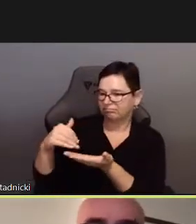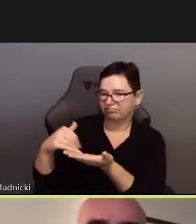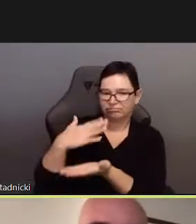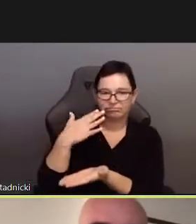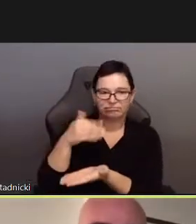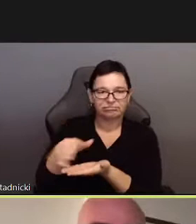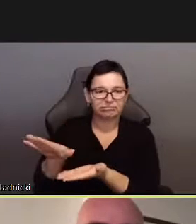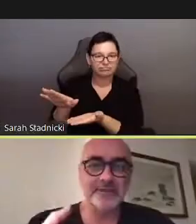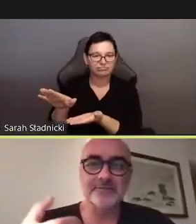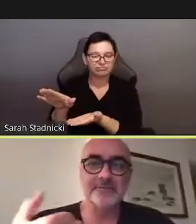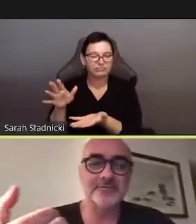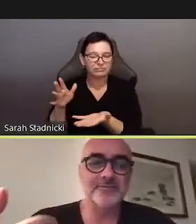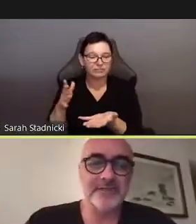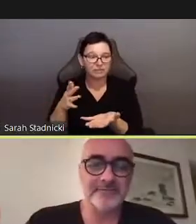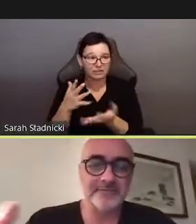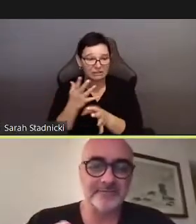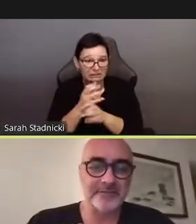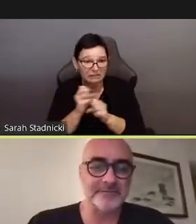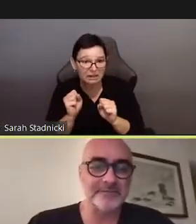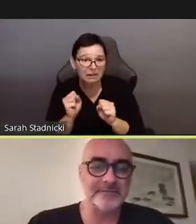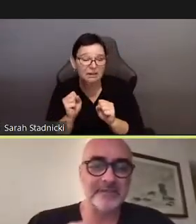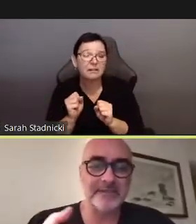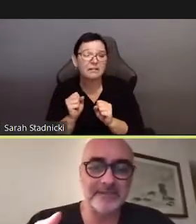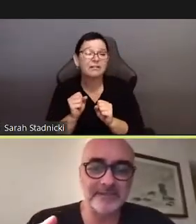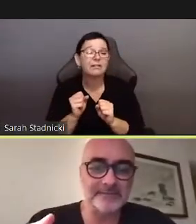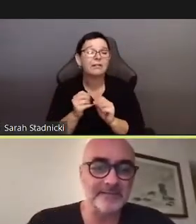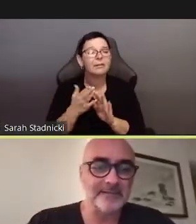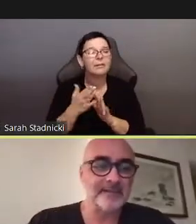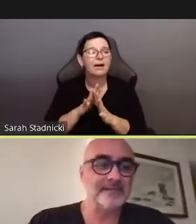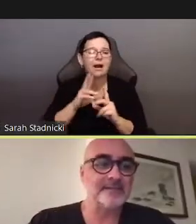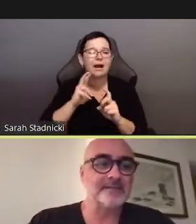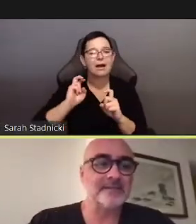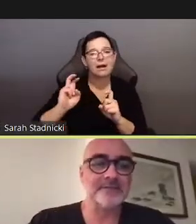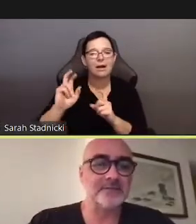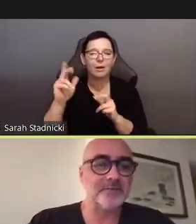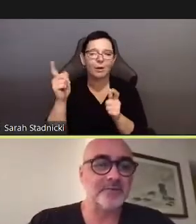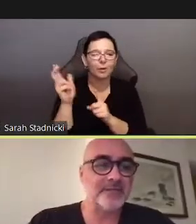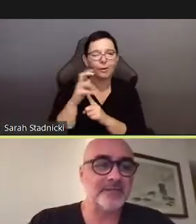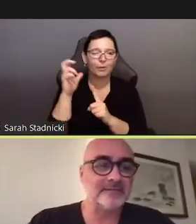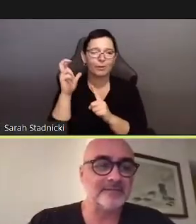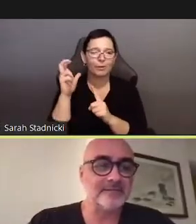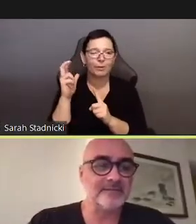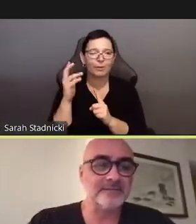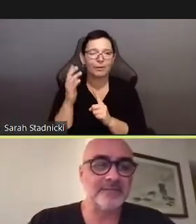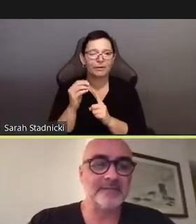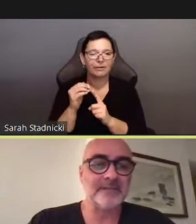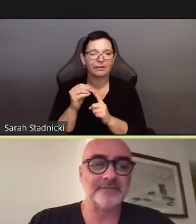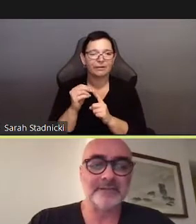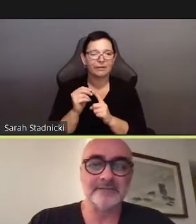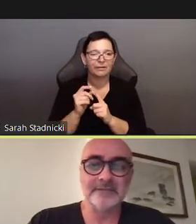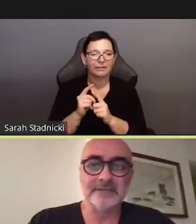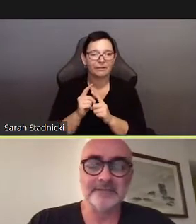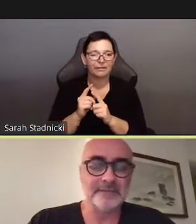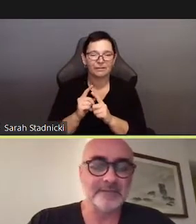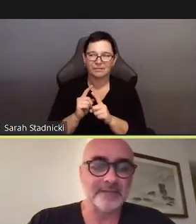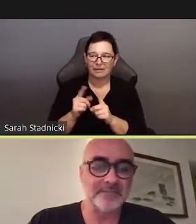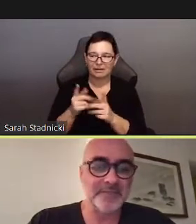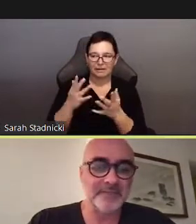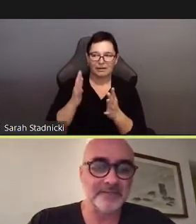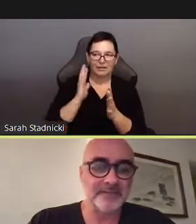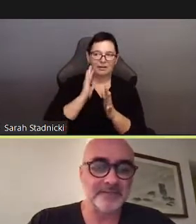Sex in a pandemic is about a series of non-mutural desires. For example, the desire to exclude others.